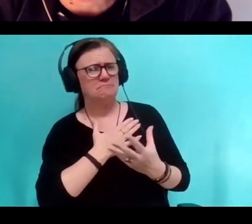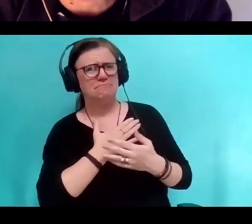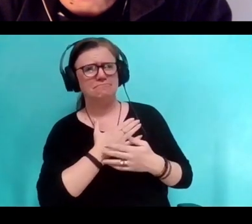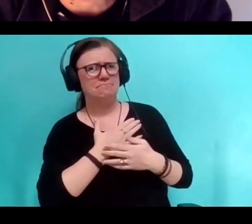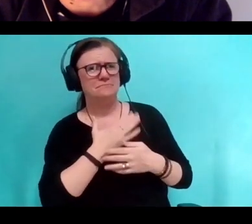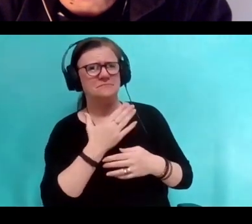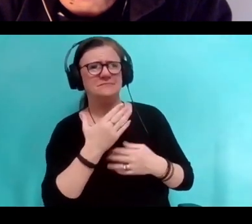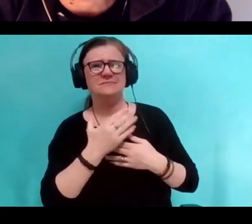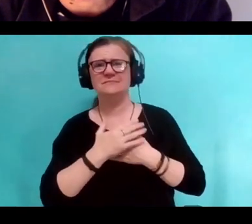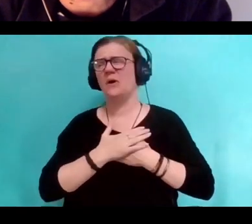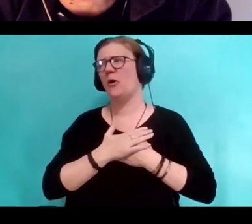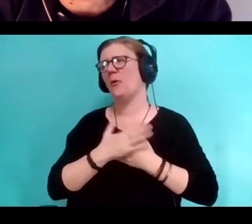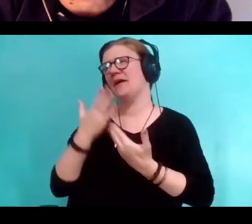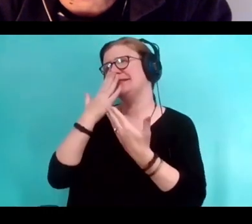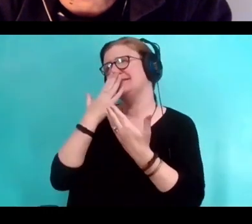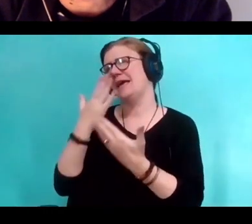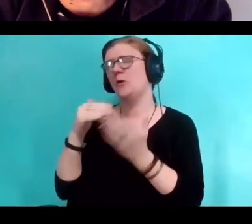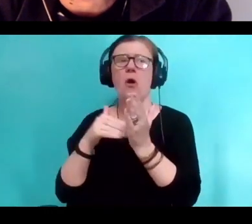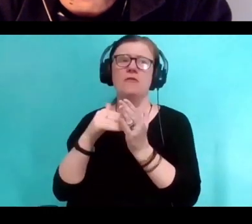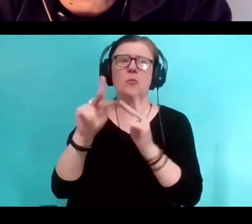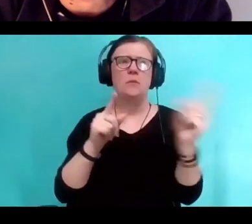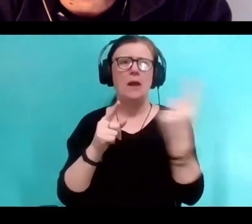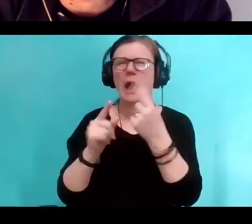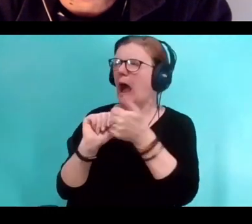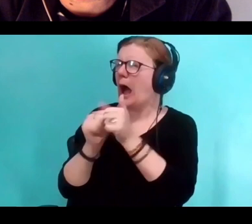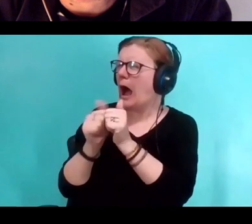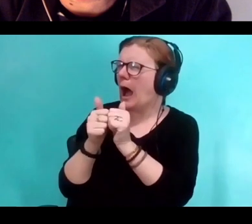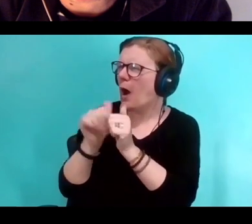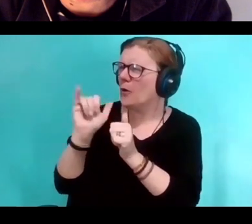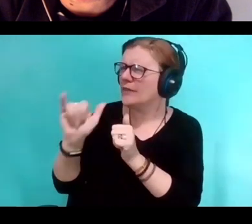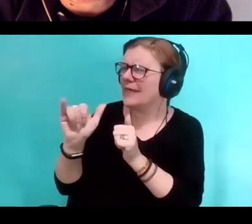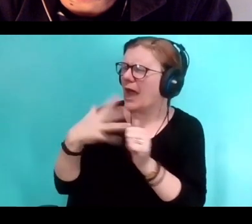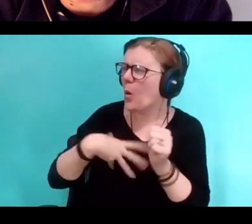Oh, I love when people come up to me and say, "how did you get that part to go so white?"